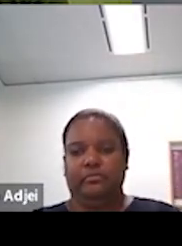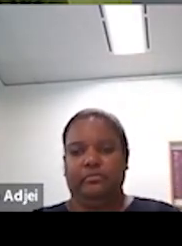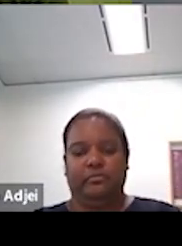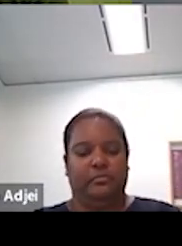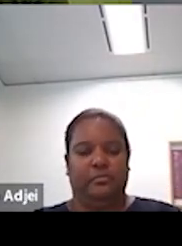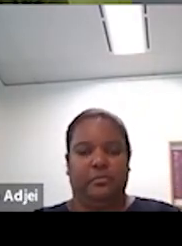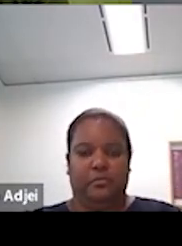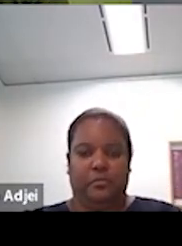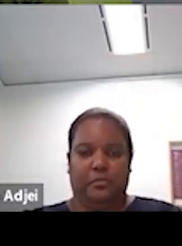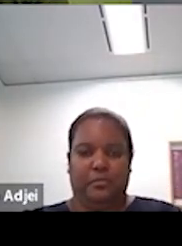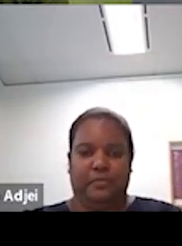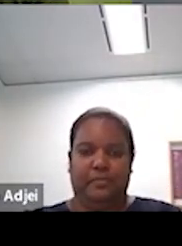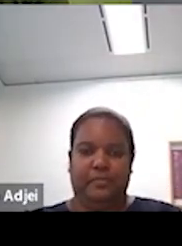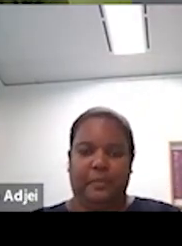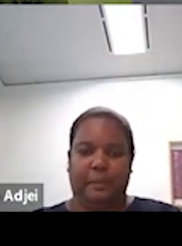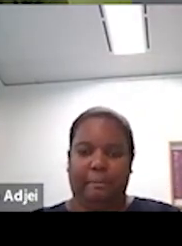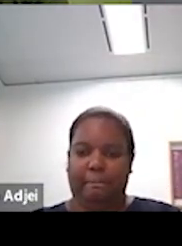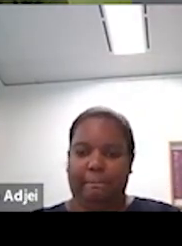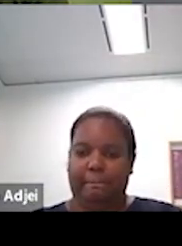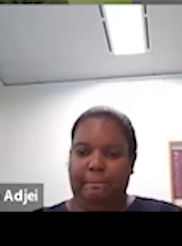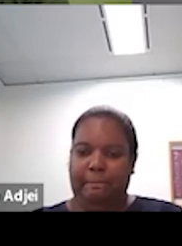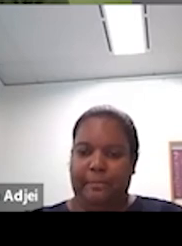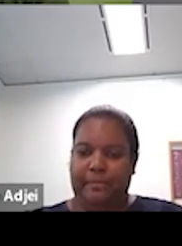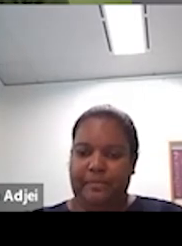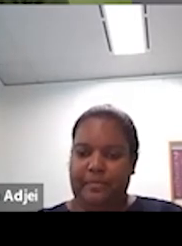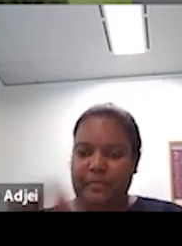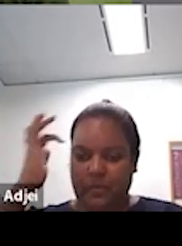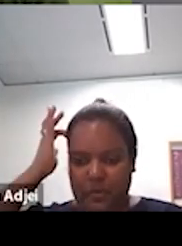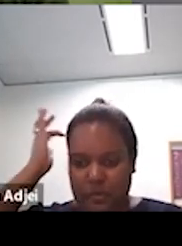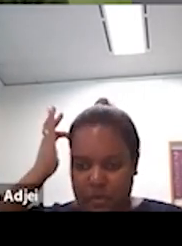was 28 million per annum Andrew, not over the four years. Right! Thanks! Trish. Andrews asked a question. Well, I'll just answer very quickly with which